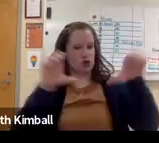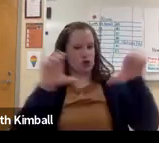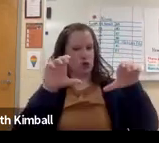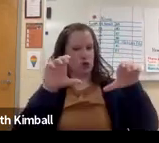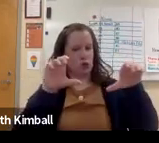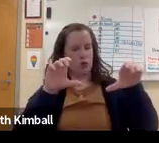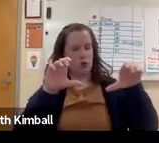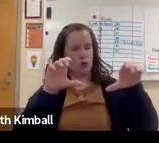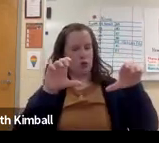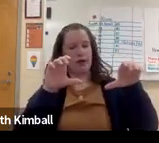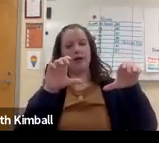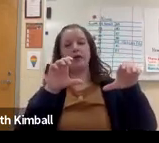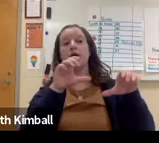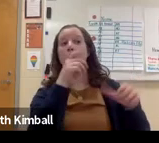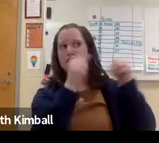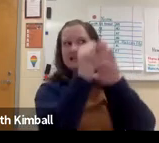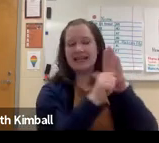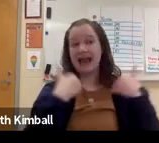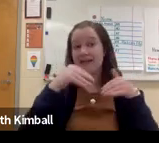So it will show you what each state is